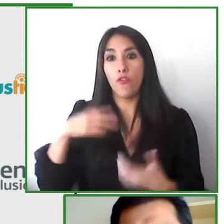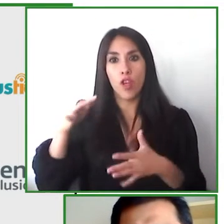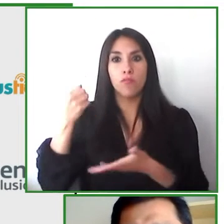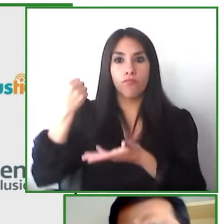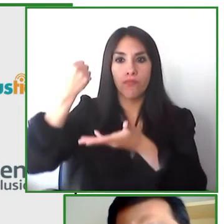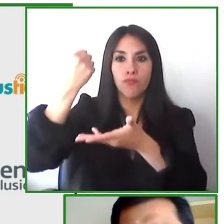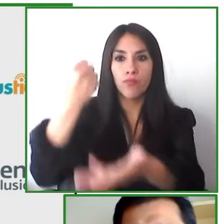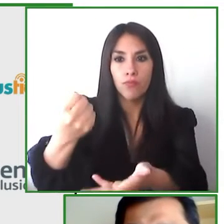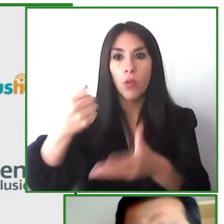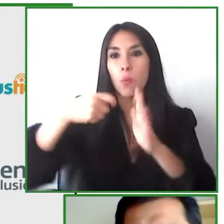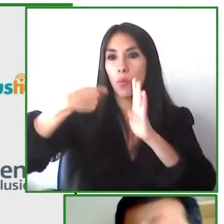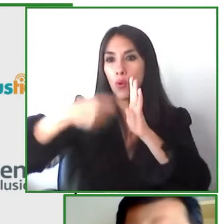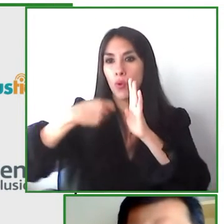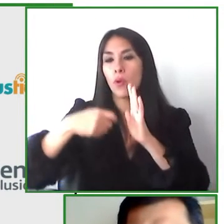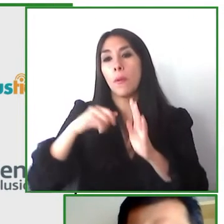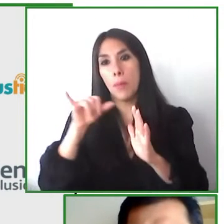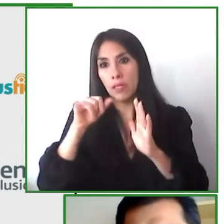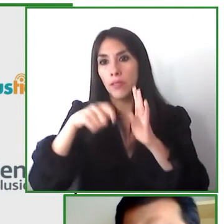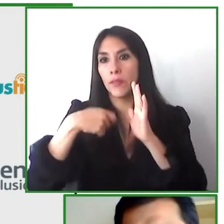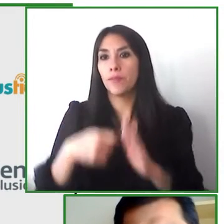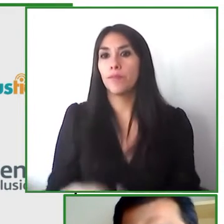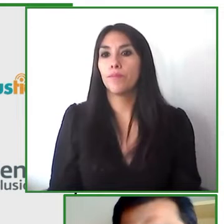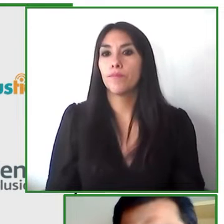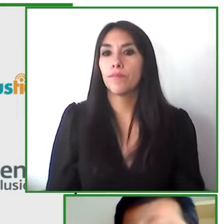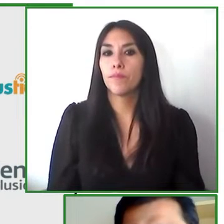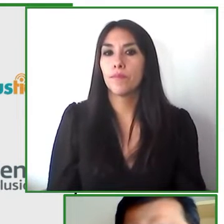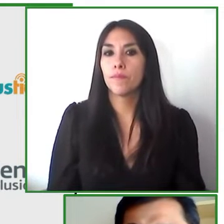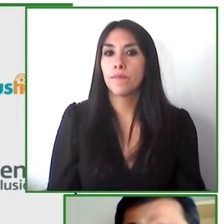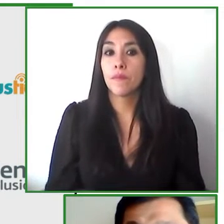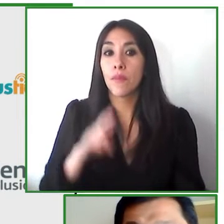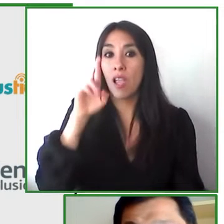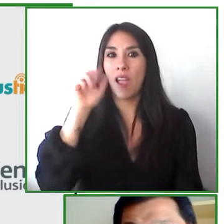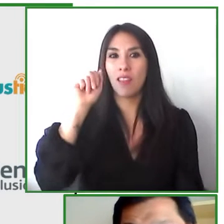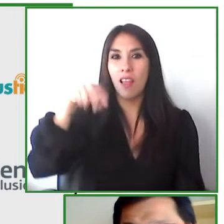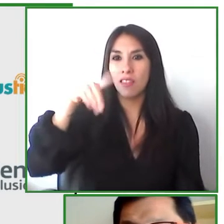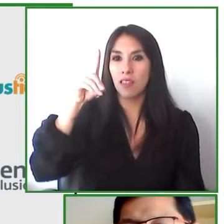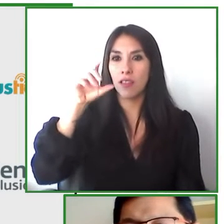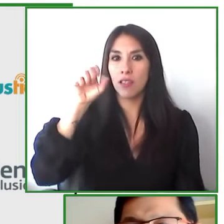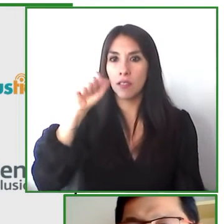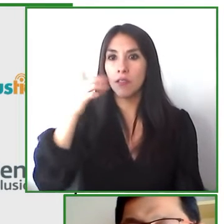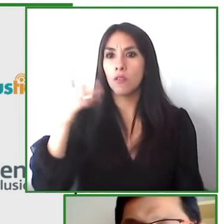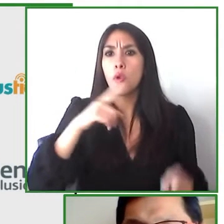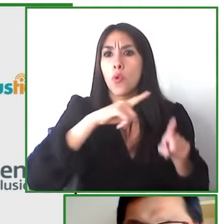and we've also been recognized by red cross vodafone and different organizations